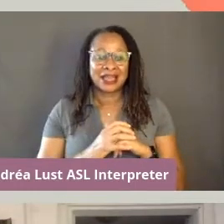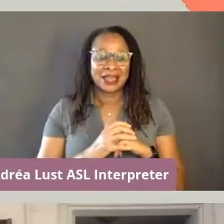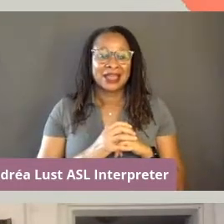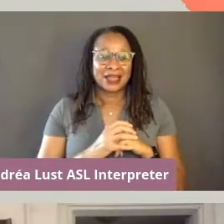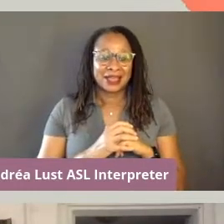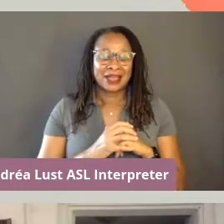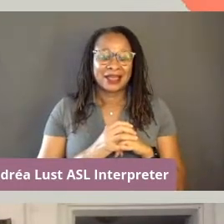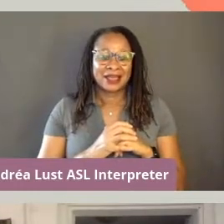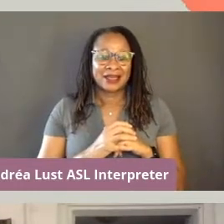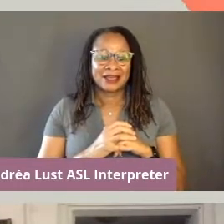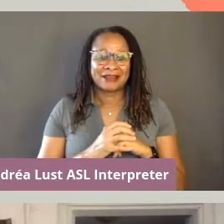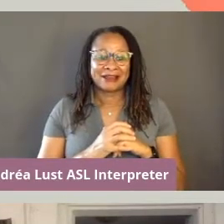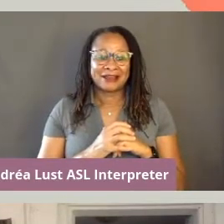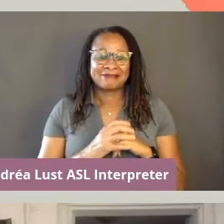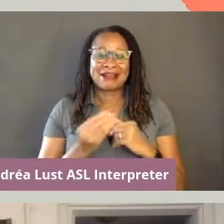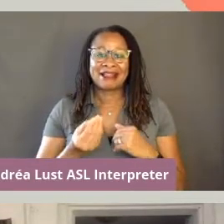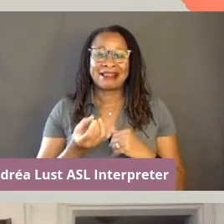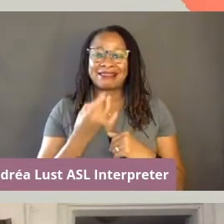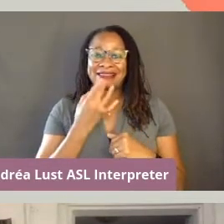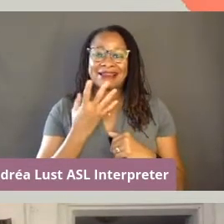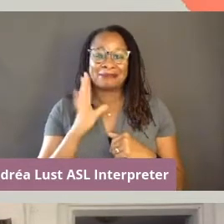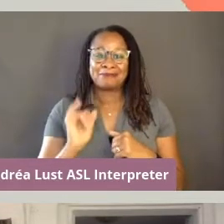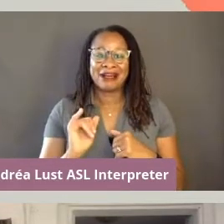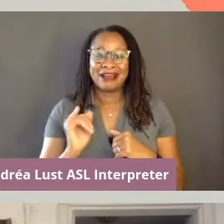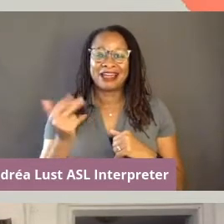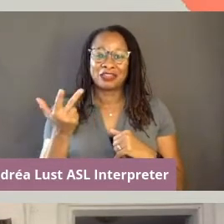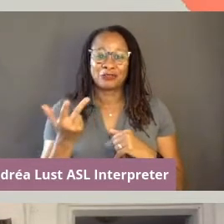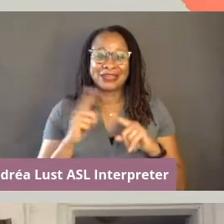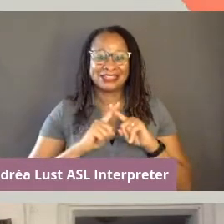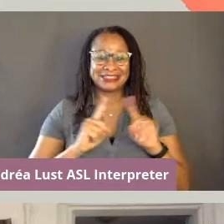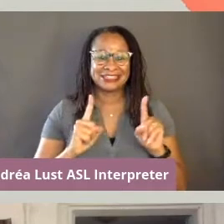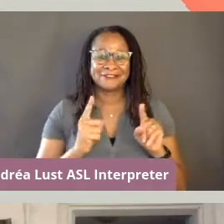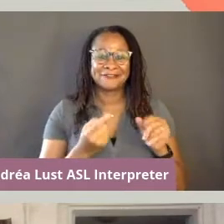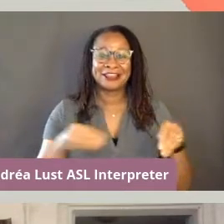and I am lit by three different lanterns